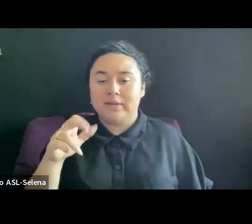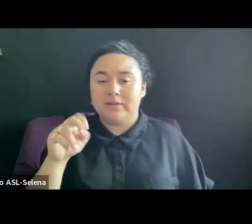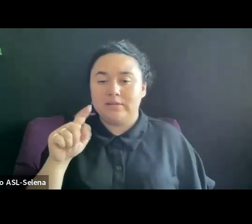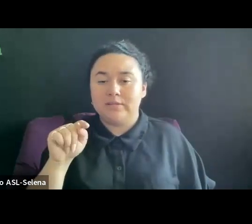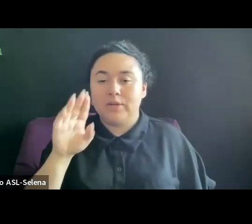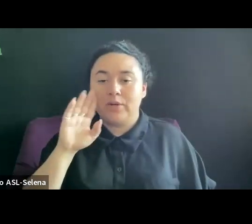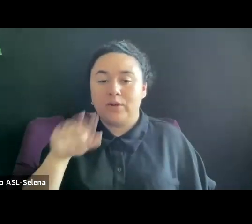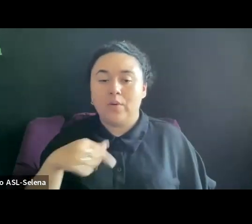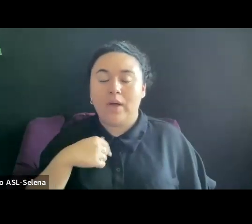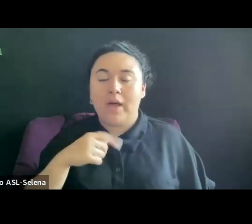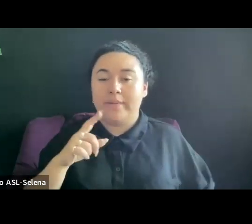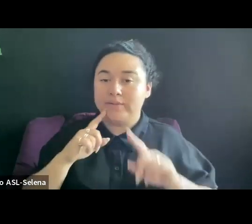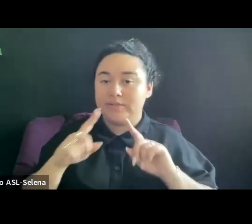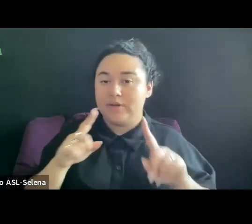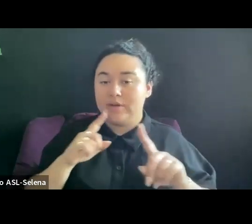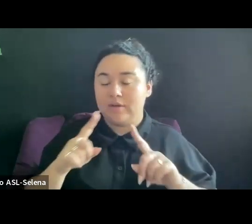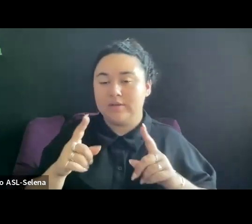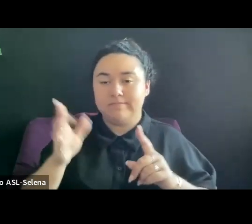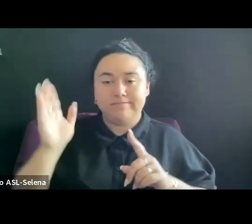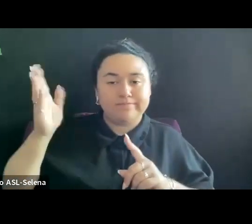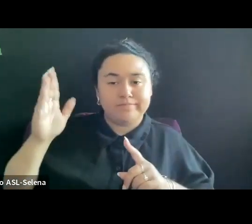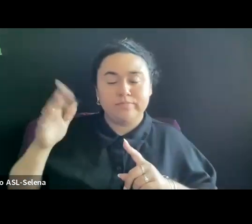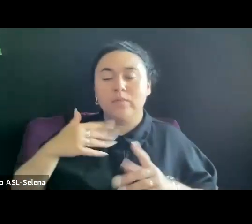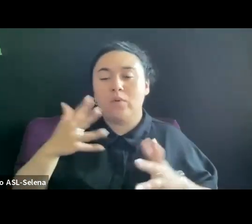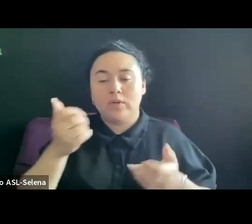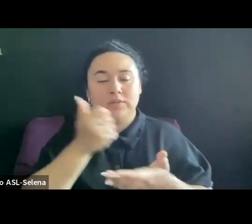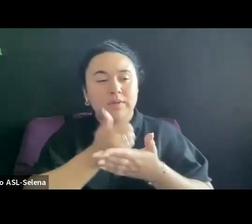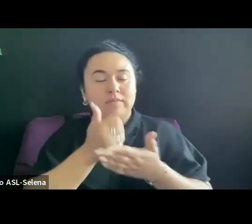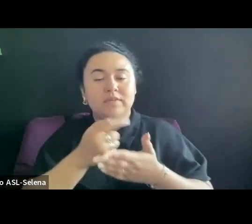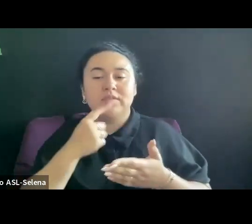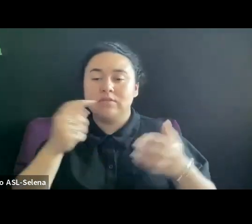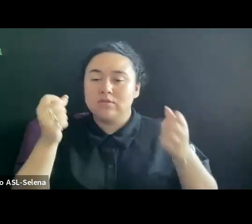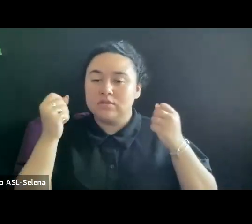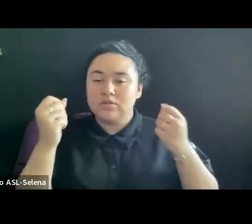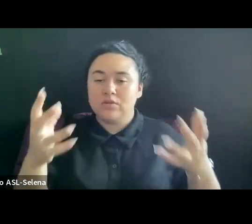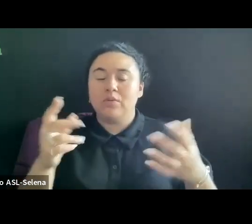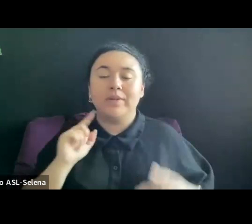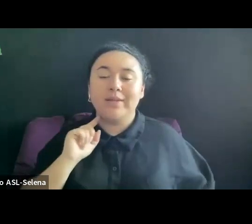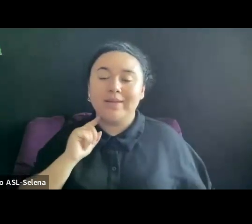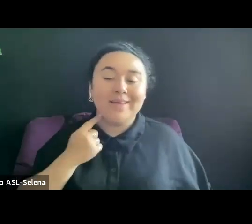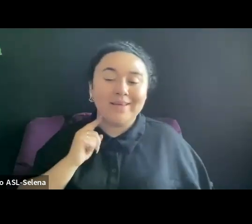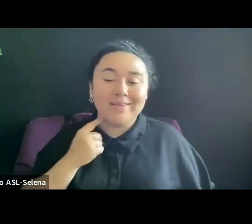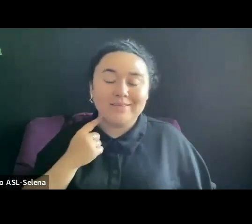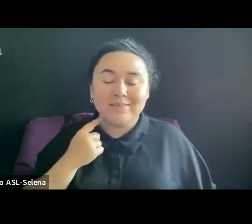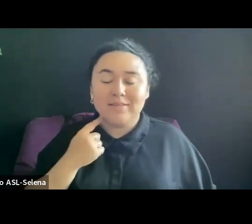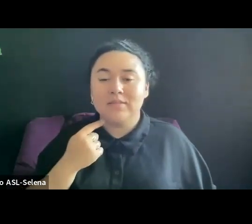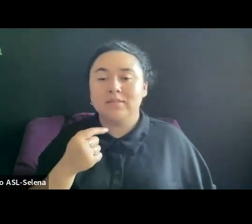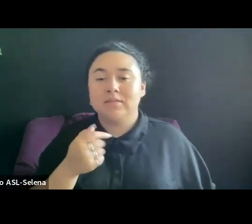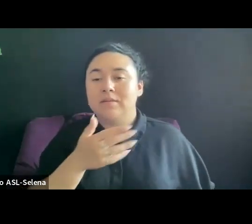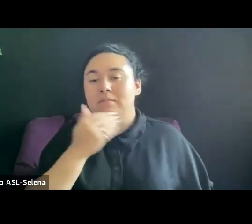THEY SAID THERE ARE SO MANY ACCENTS IT'S BEST TO MAKE SURE ANYONE CAN UNDERSTAND WITH IS BEING SAID.